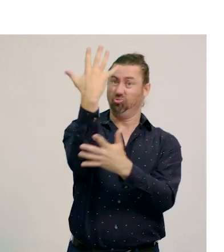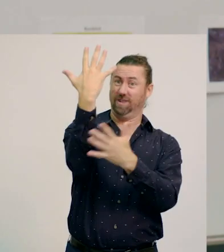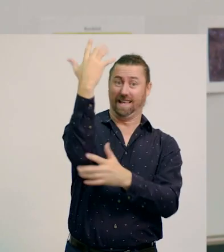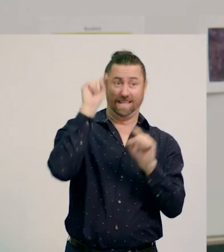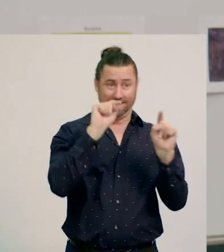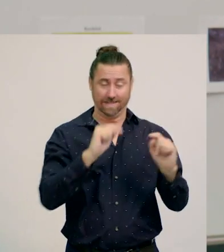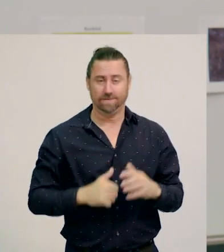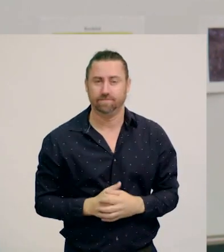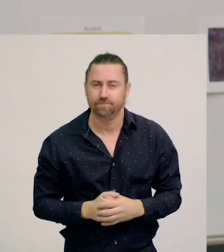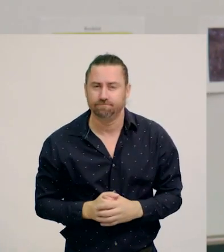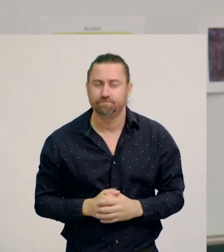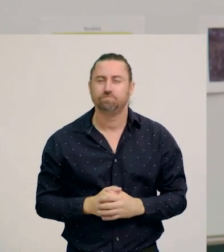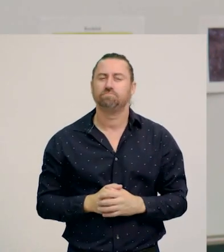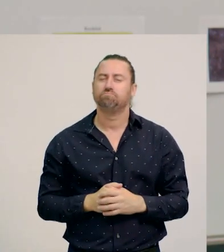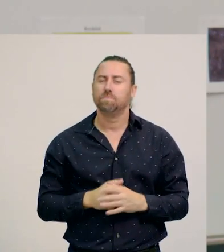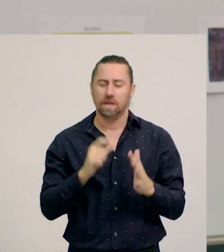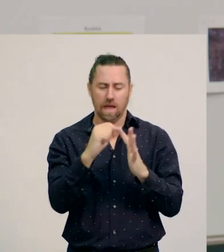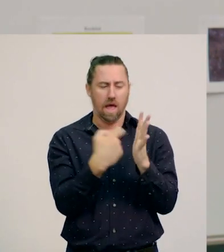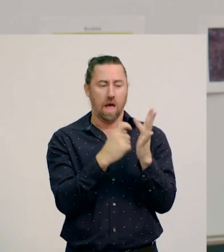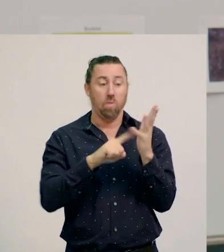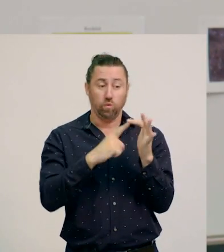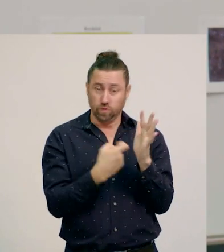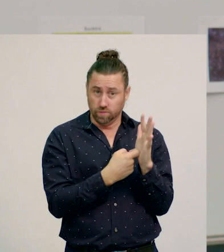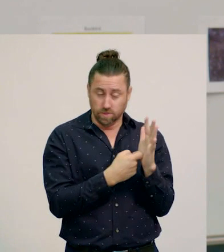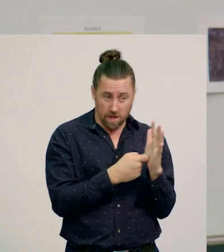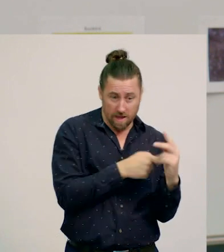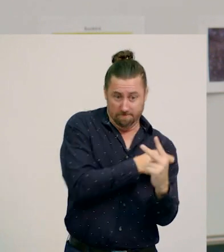Now, unlike producers, consumers cannot make their own food.